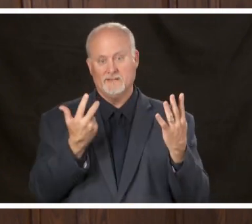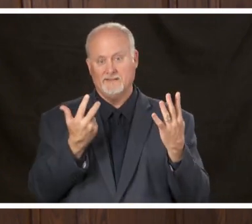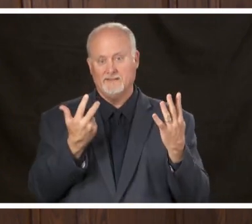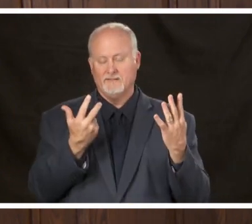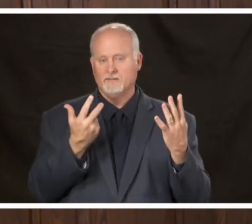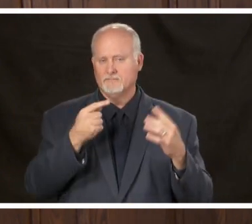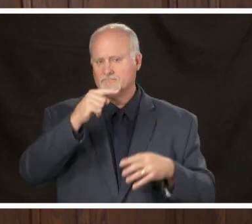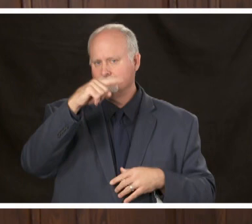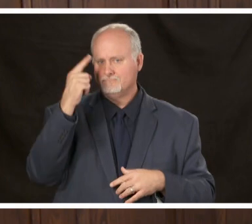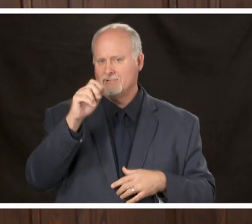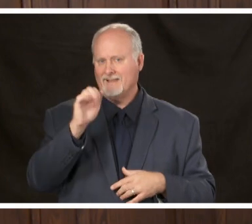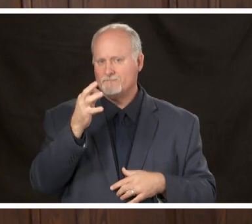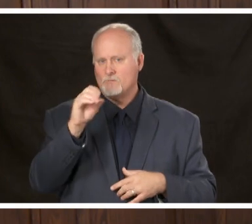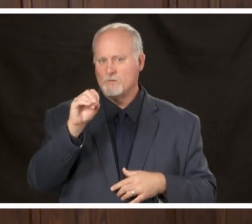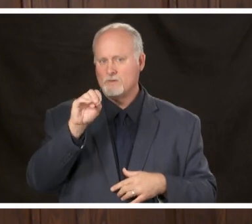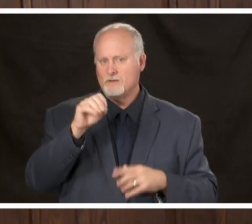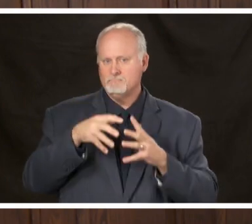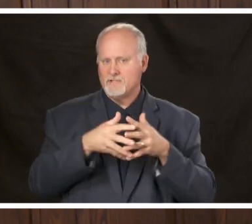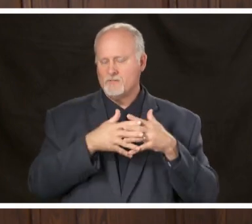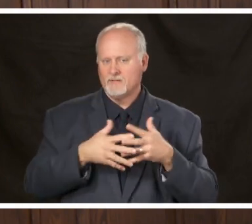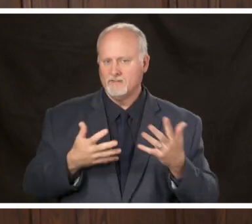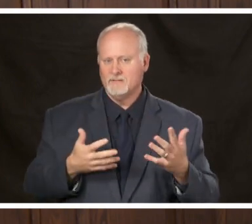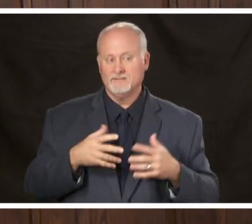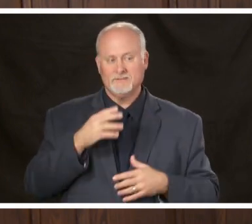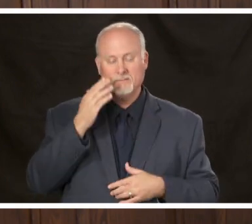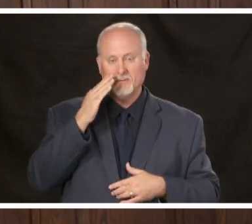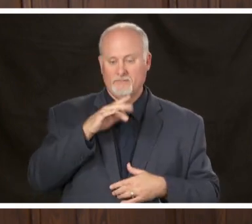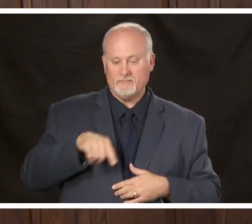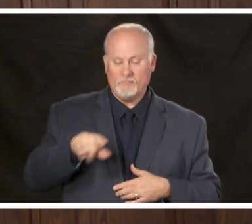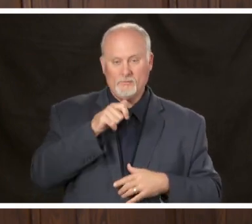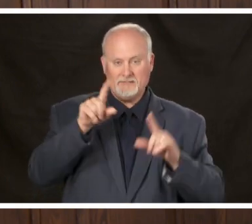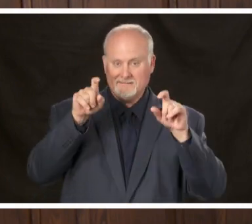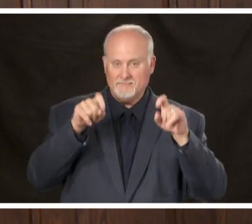that into account knowing that those who test positive have a harder time